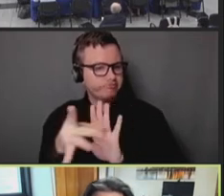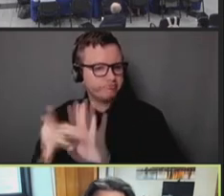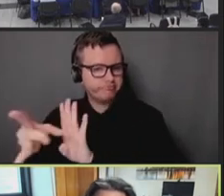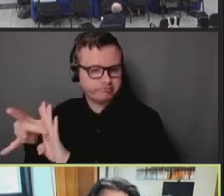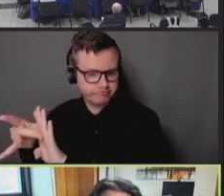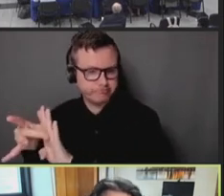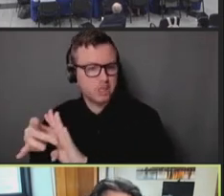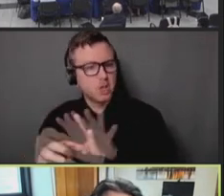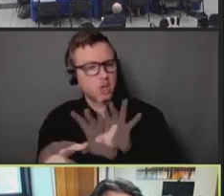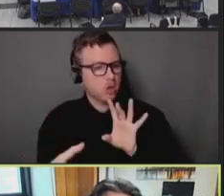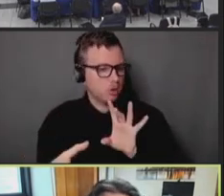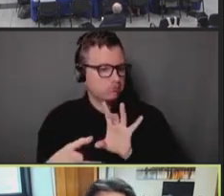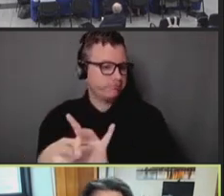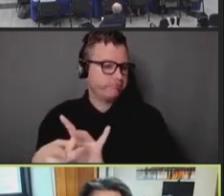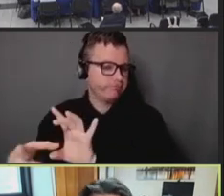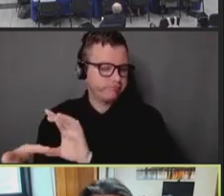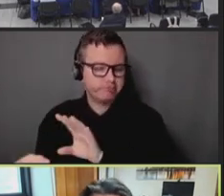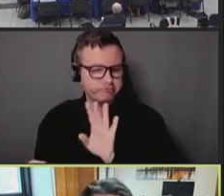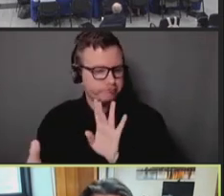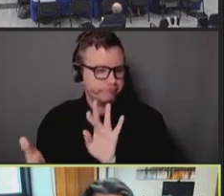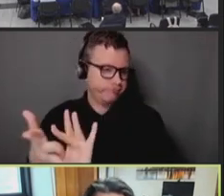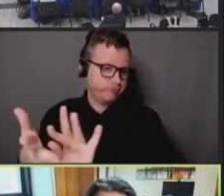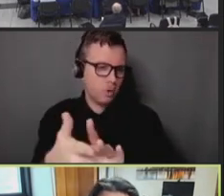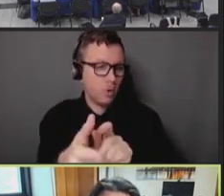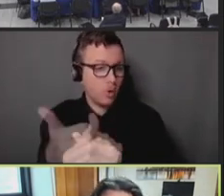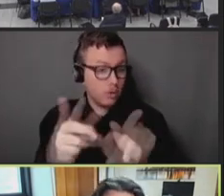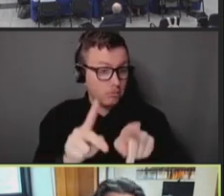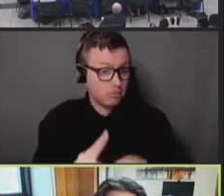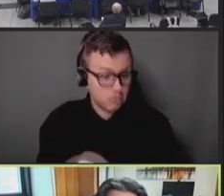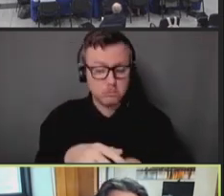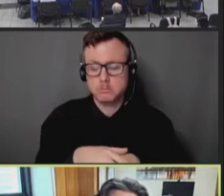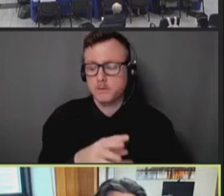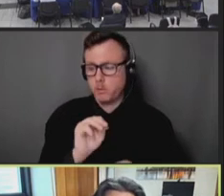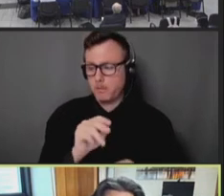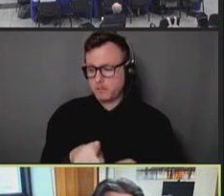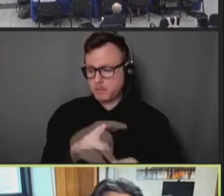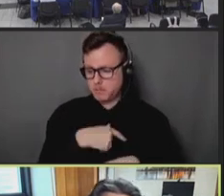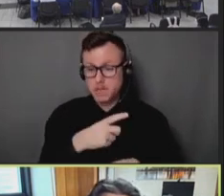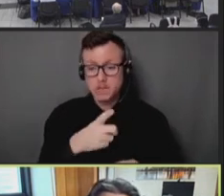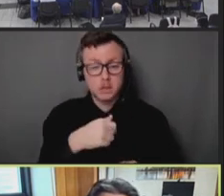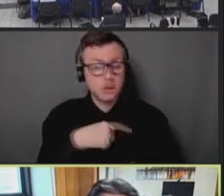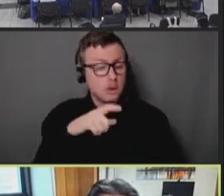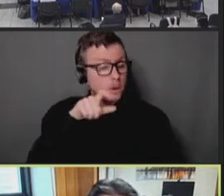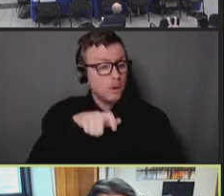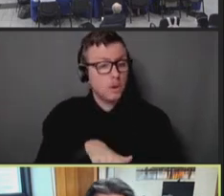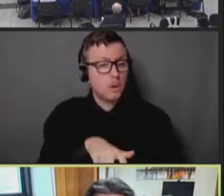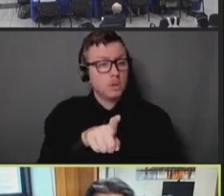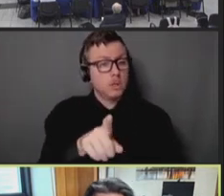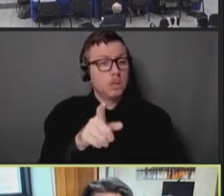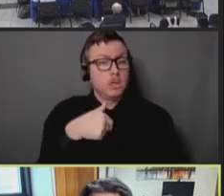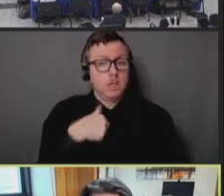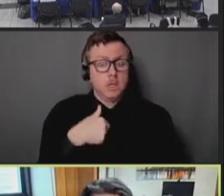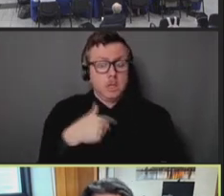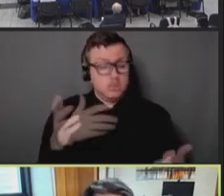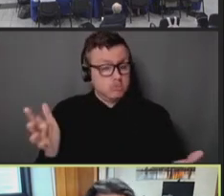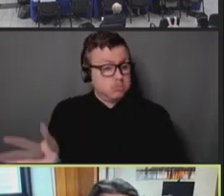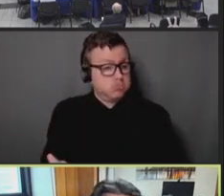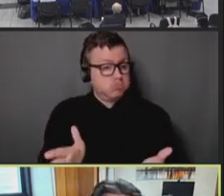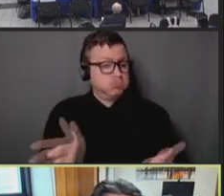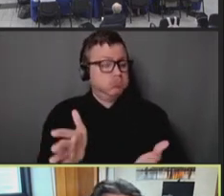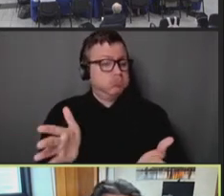a pretty incredible and speedy mounting of a vaccination effort by our health department,